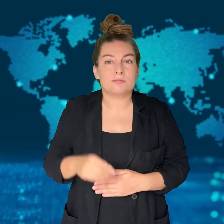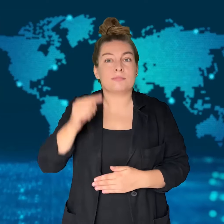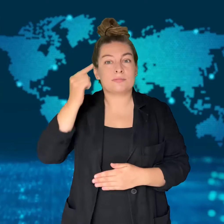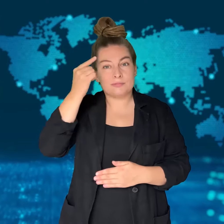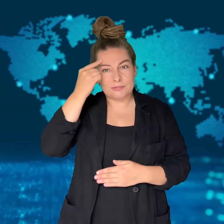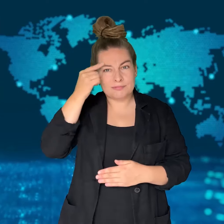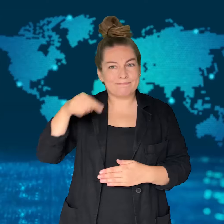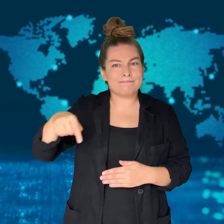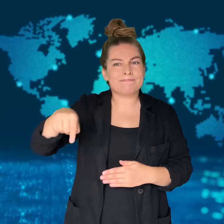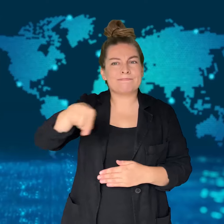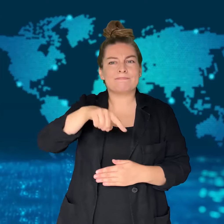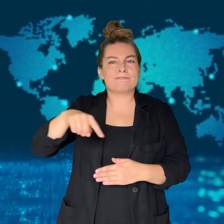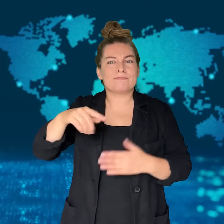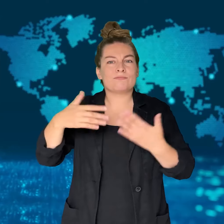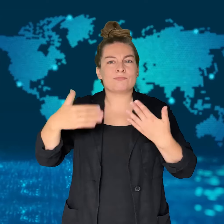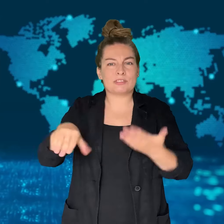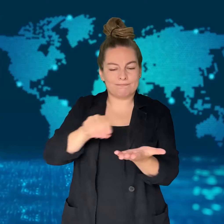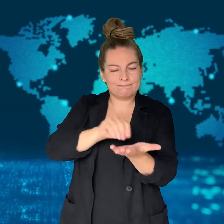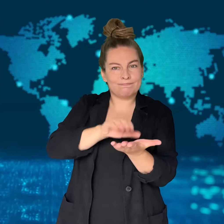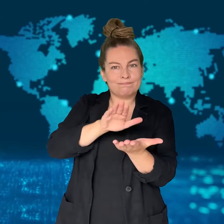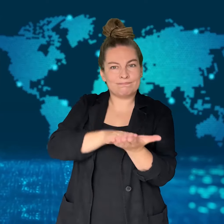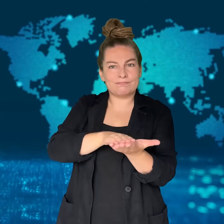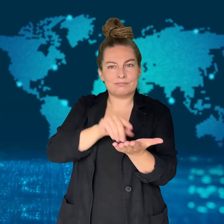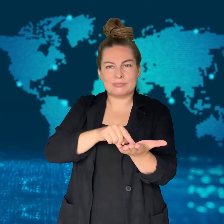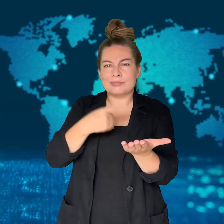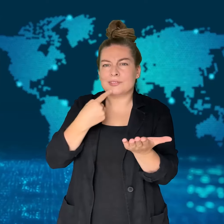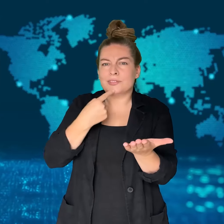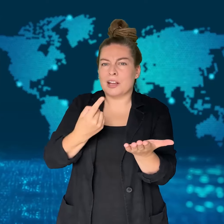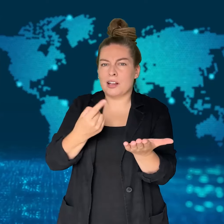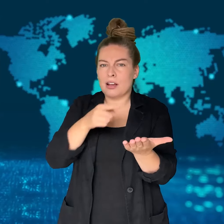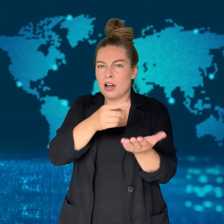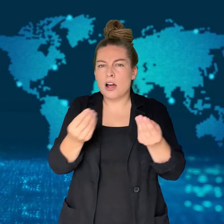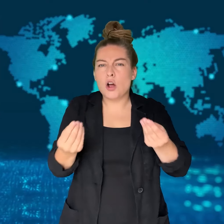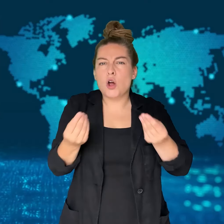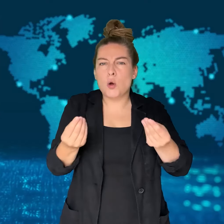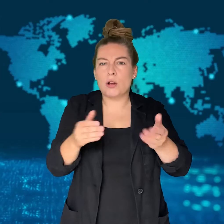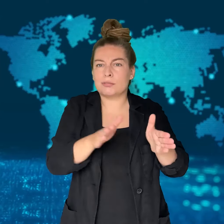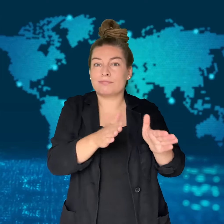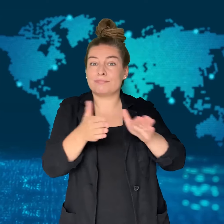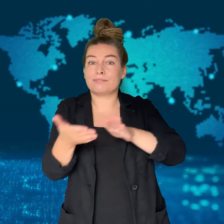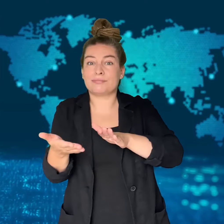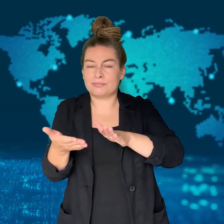Vinton was unresponsive and pronounced dead at the scene.